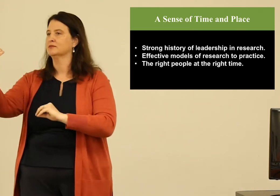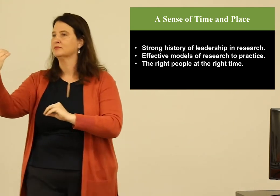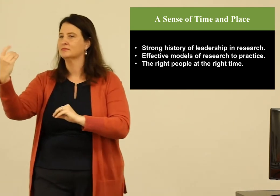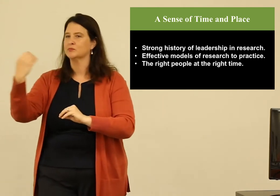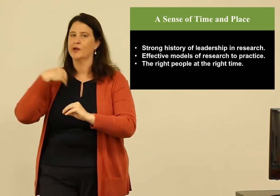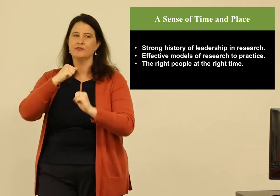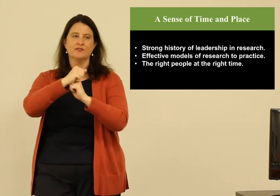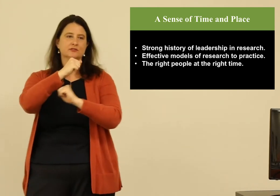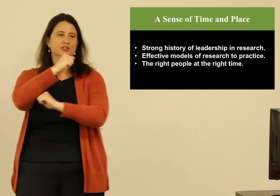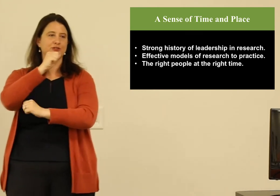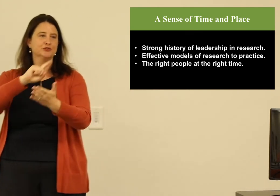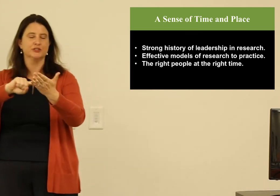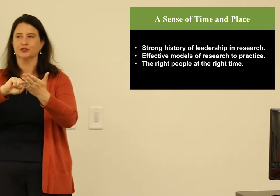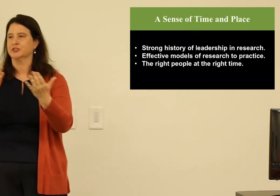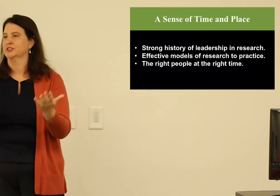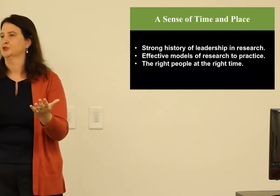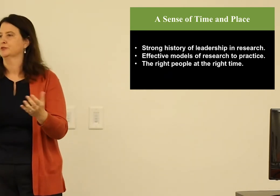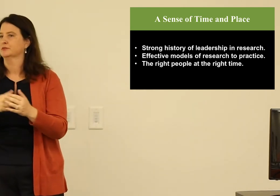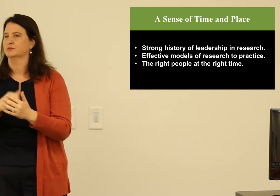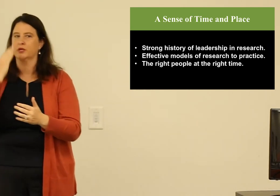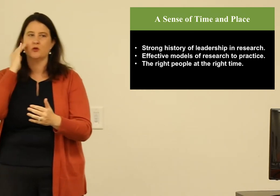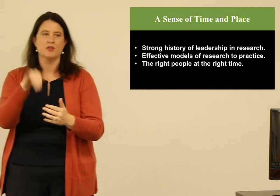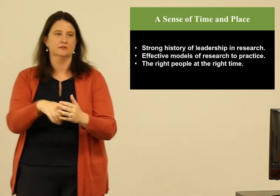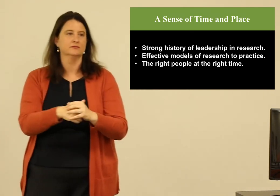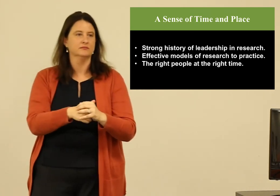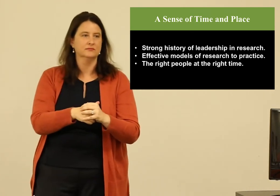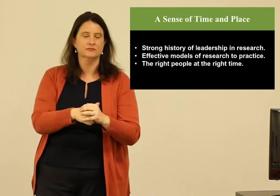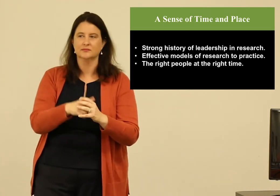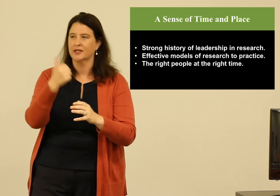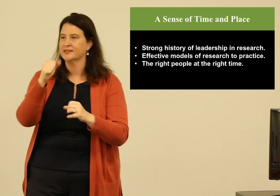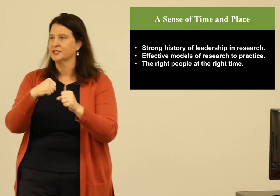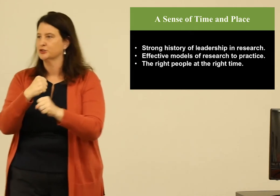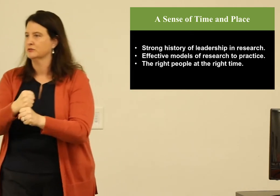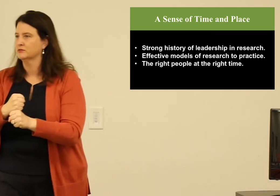The foundation is here. We have a foundation of research at UT.